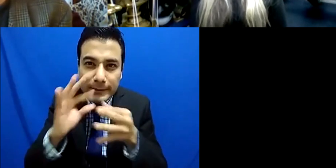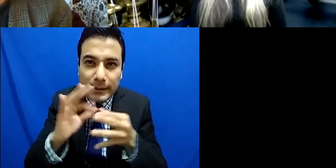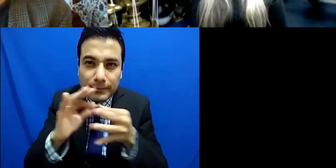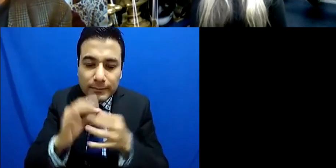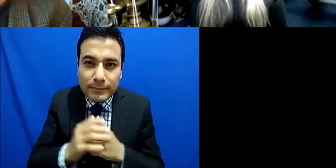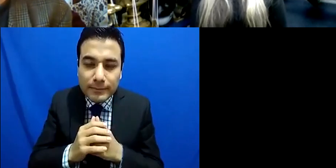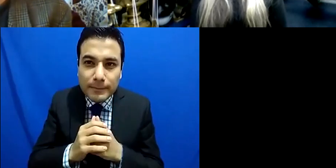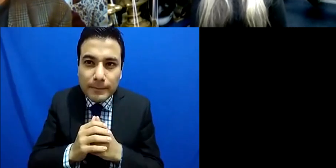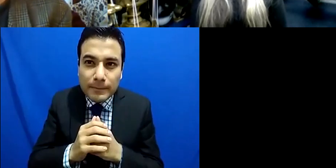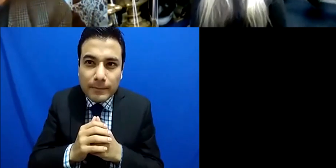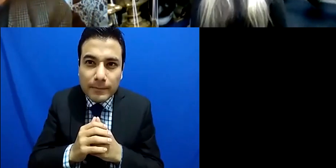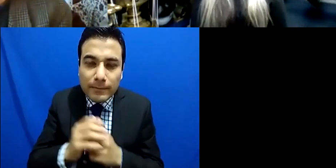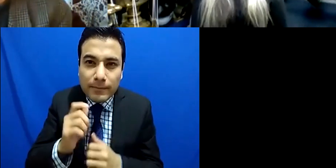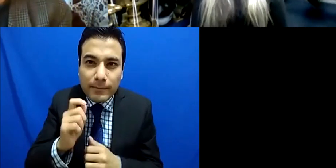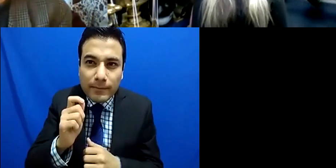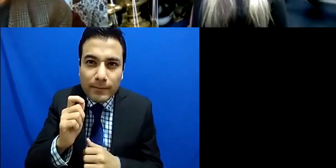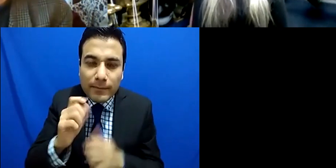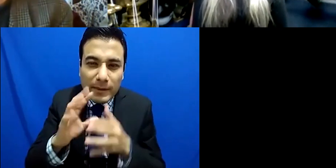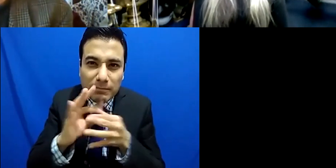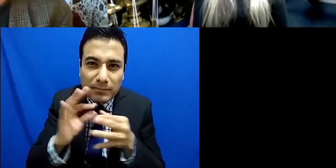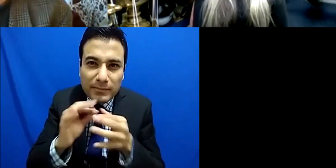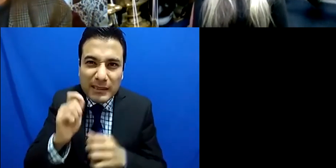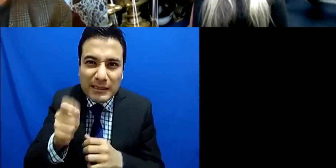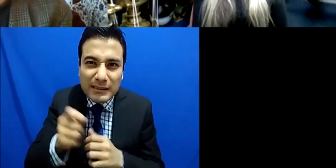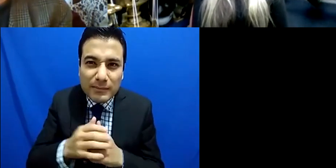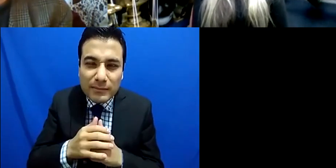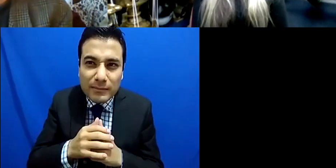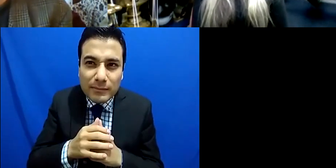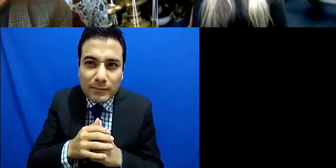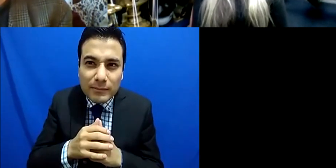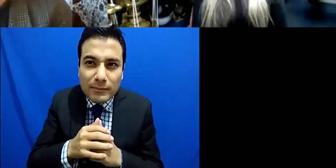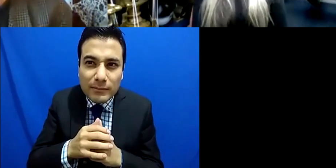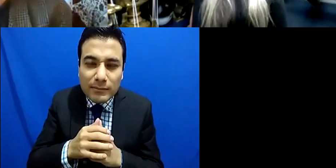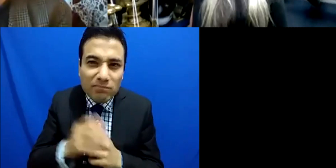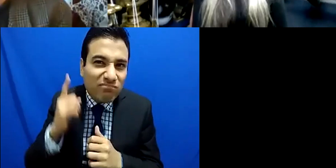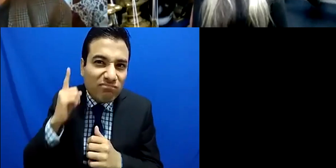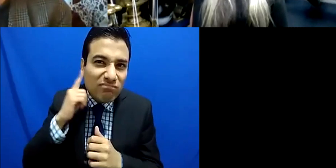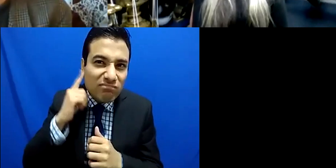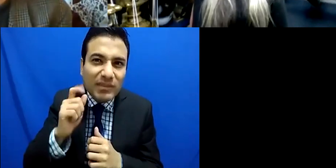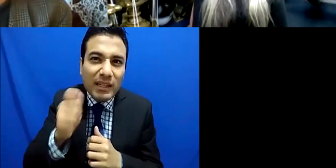you tell us about listening which is of course perhaps your central theme the way you present